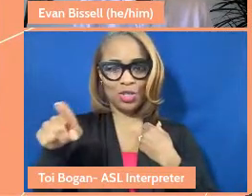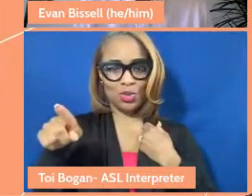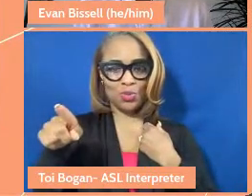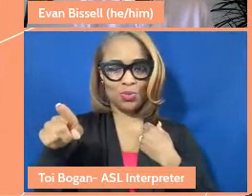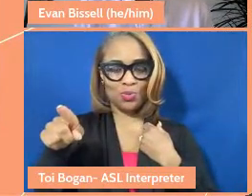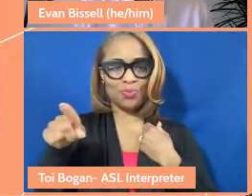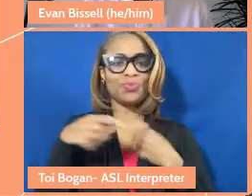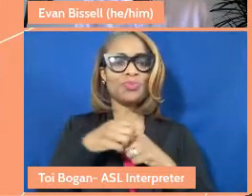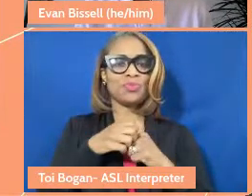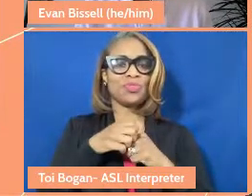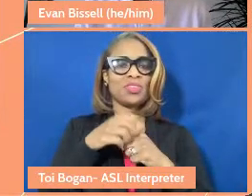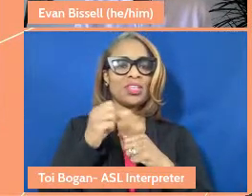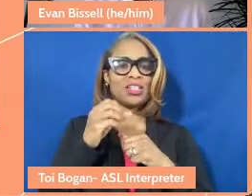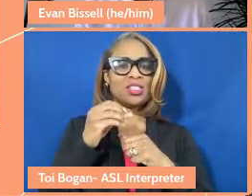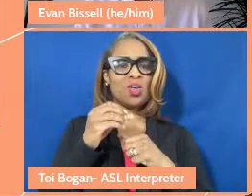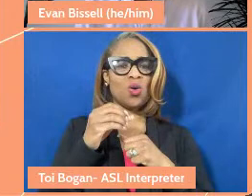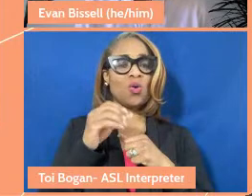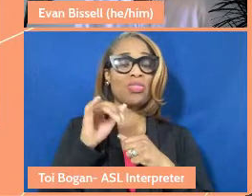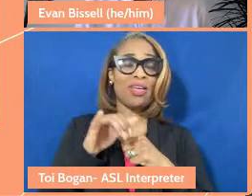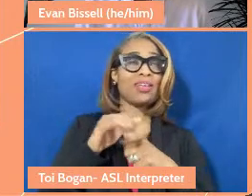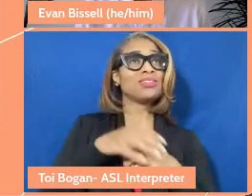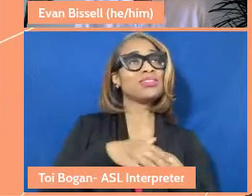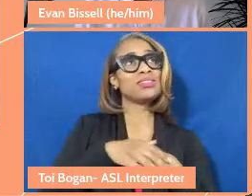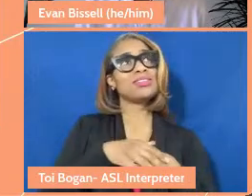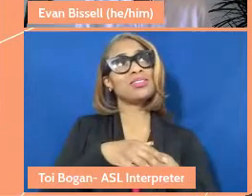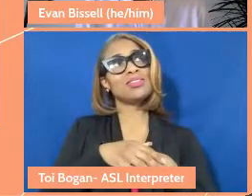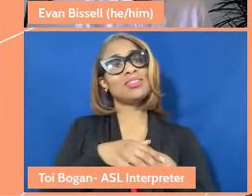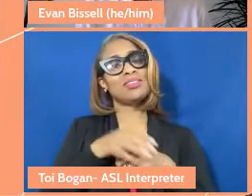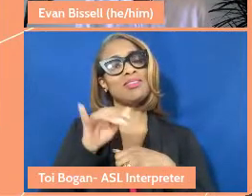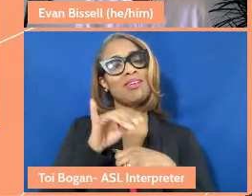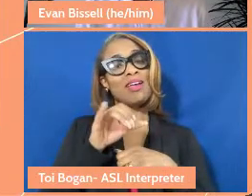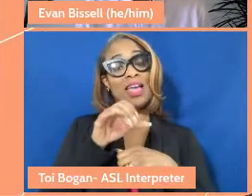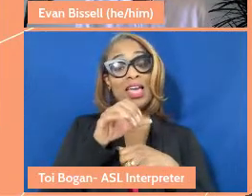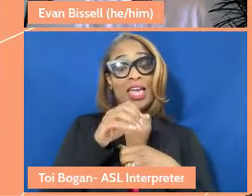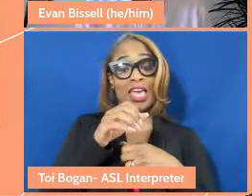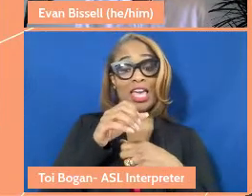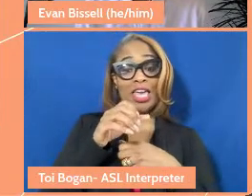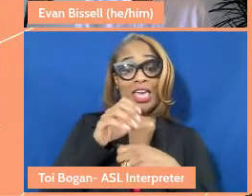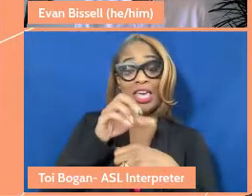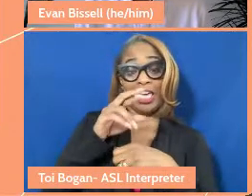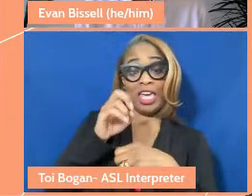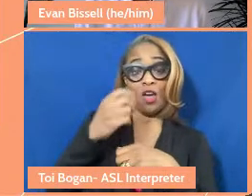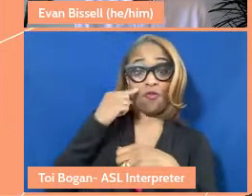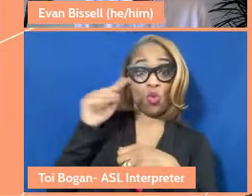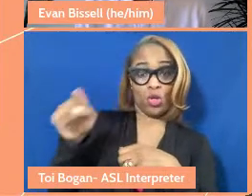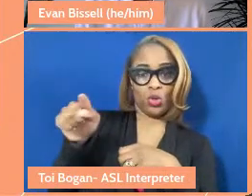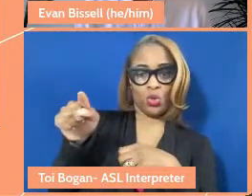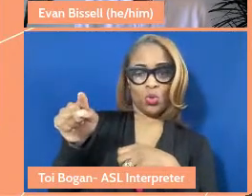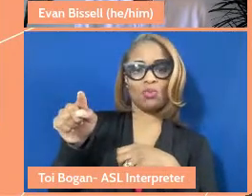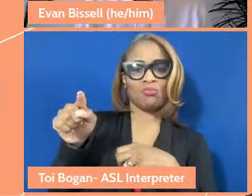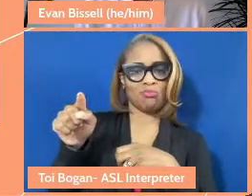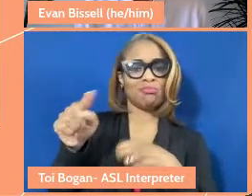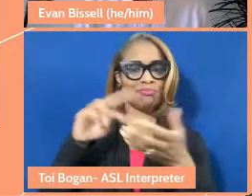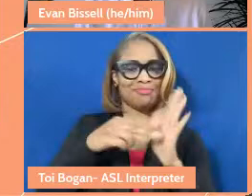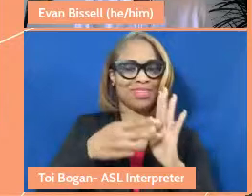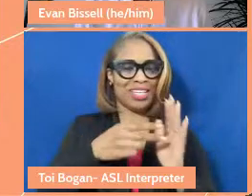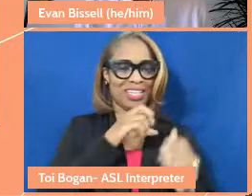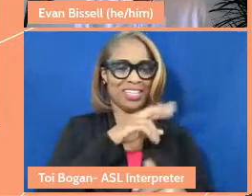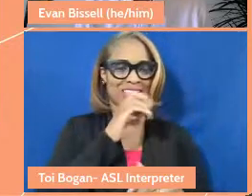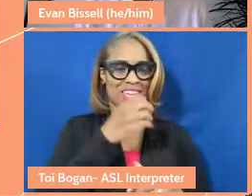It's in a sense caring for you is caring for me. And so I think, unfortunately, what we've done